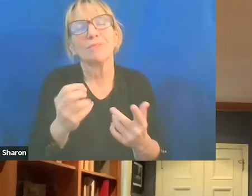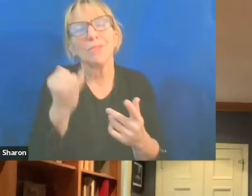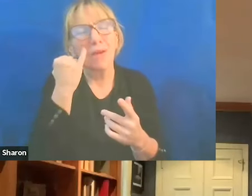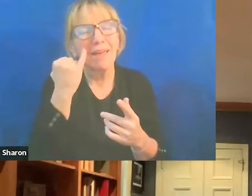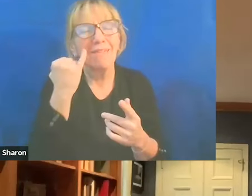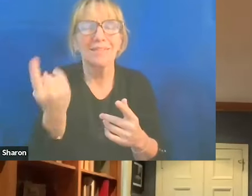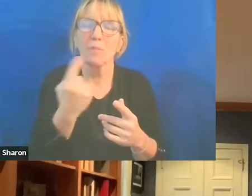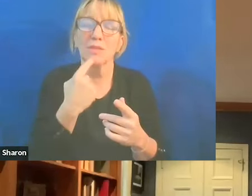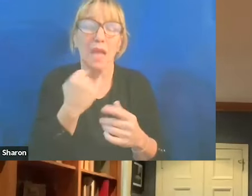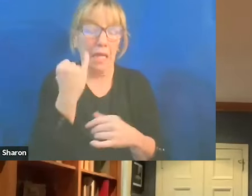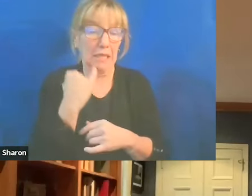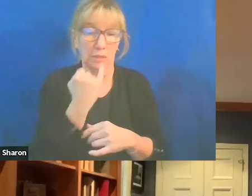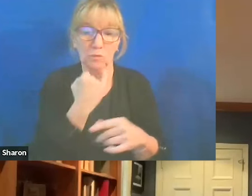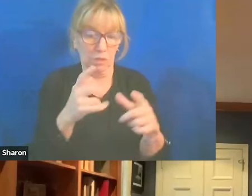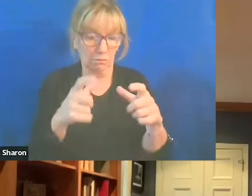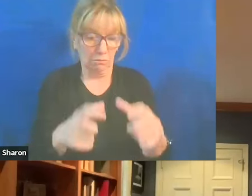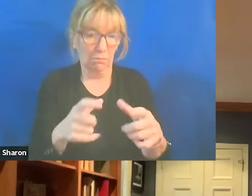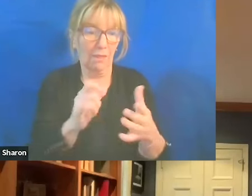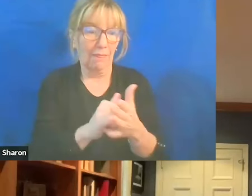and putting in that place, that's fine.